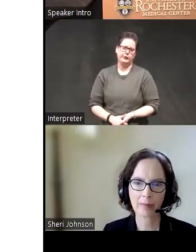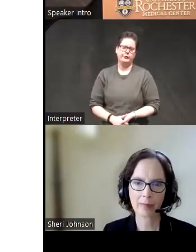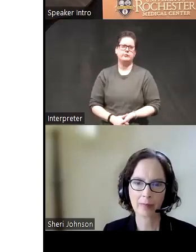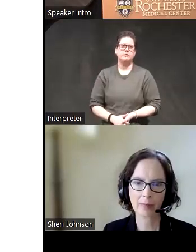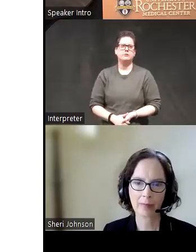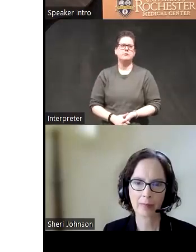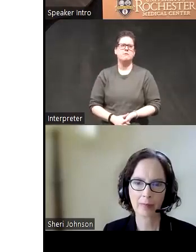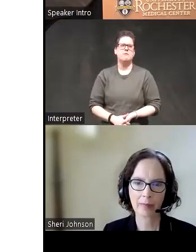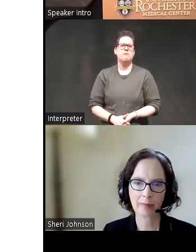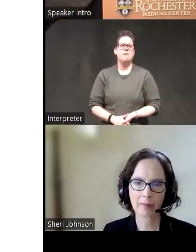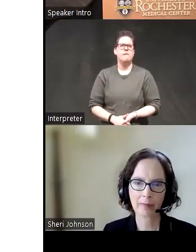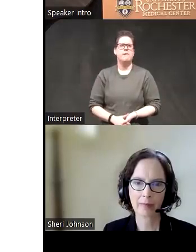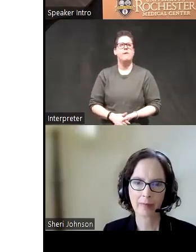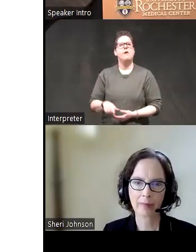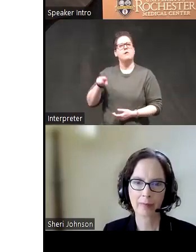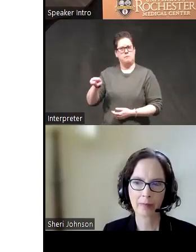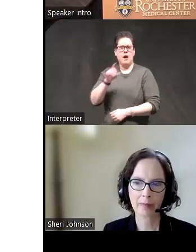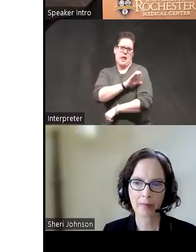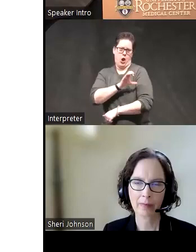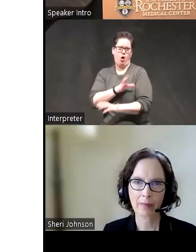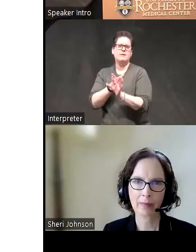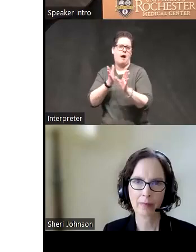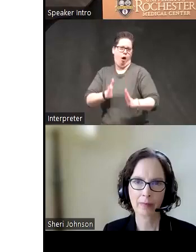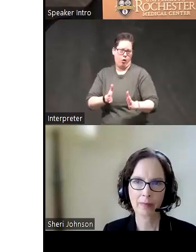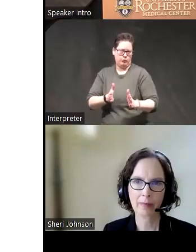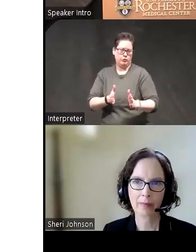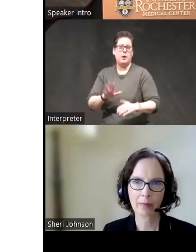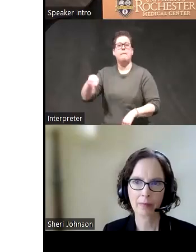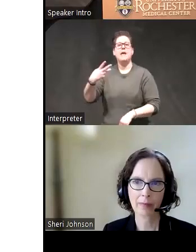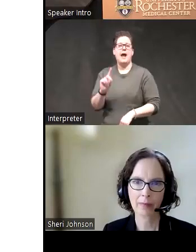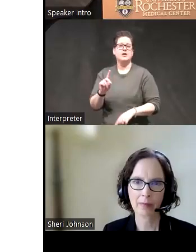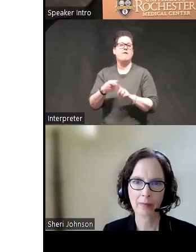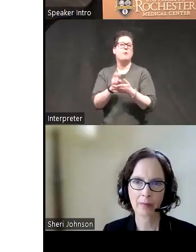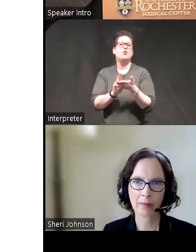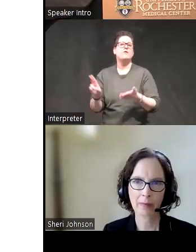um Dr Johnson's a clinical psychologist who received her PhD from the University of Pittsburgh